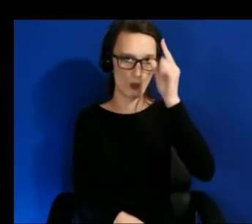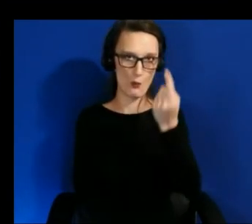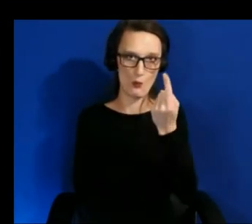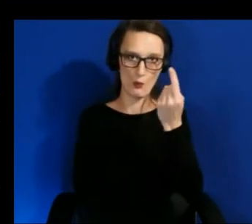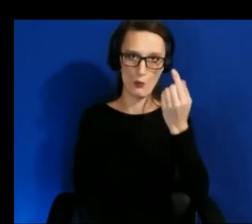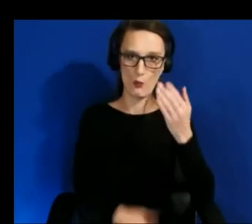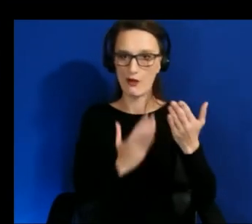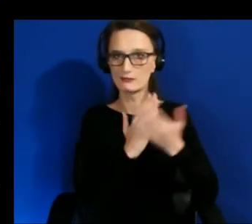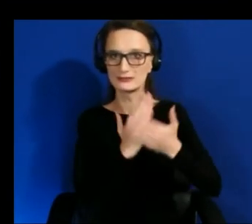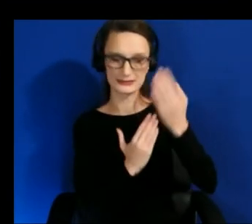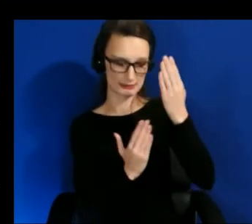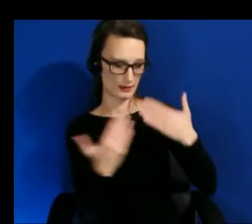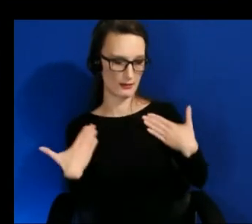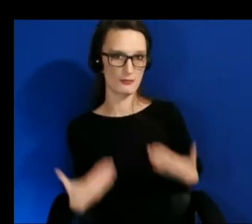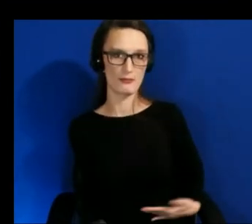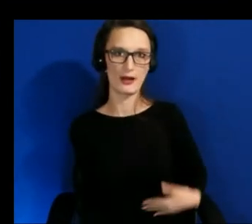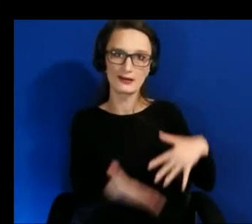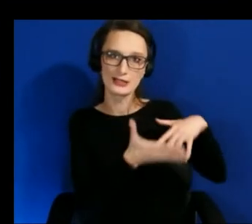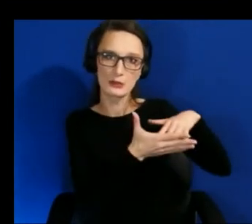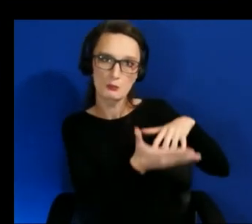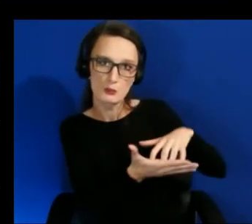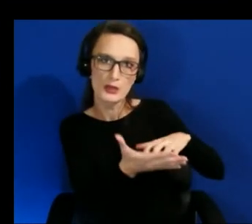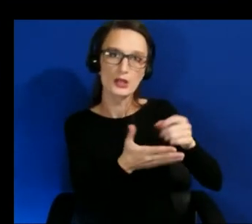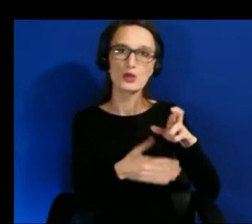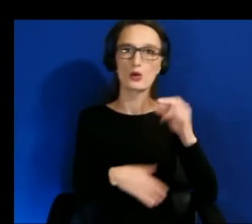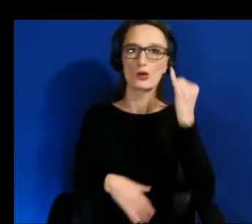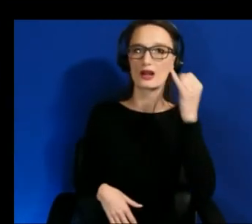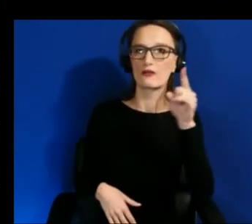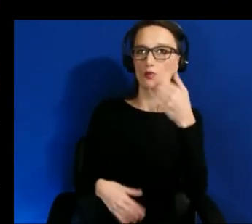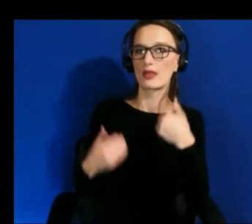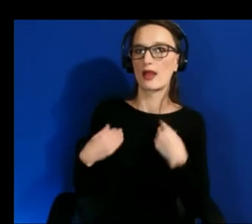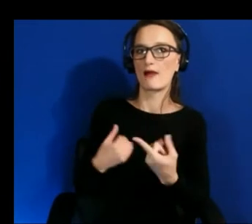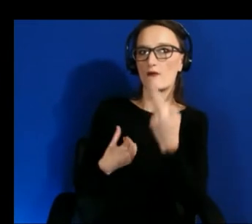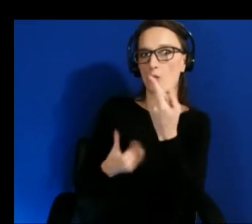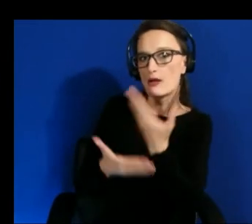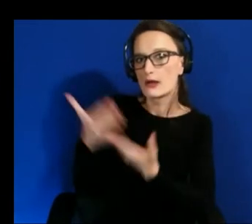to use one controller so then there's this case of like well how do we get past some of these kind of